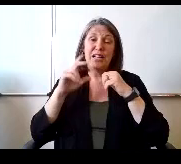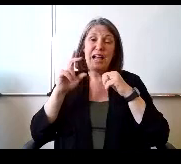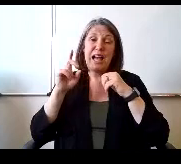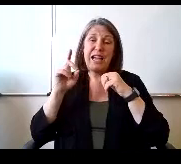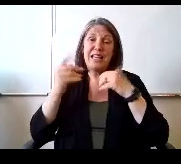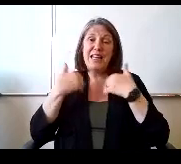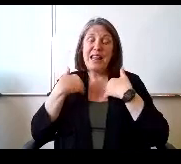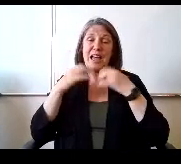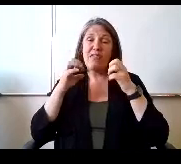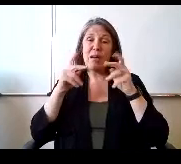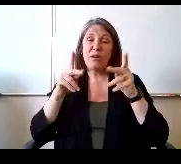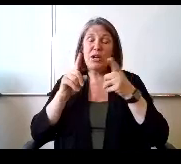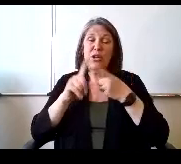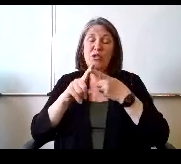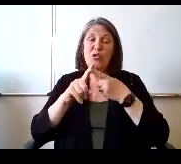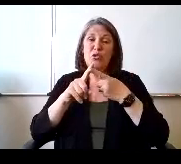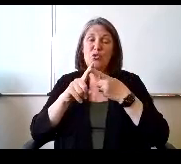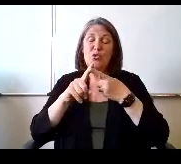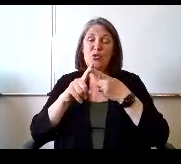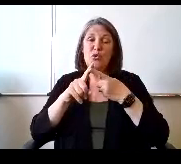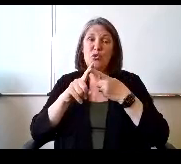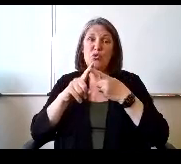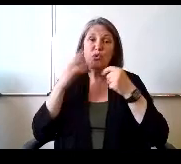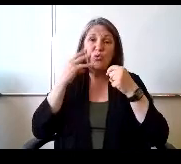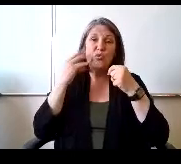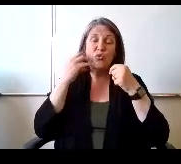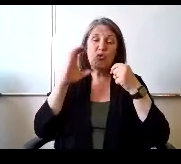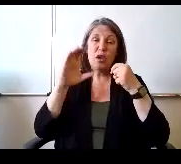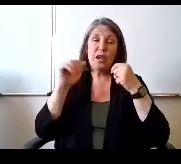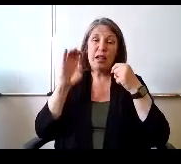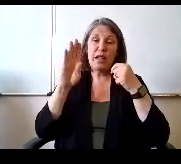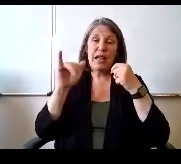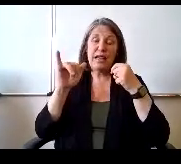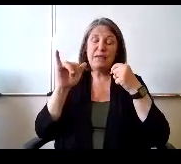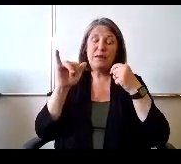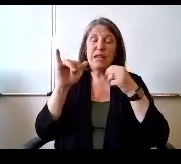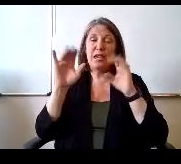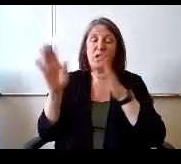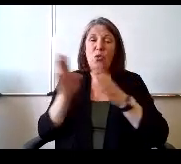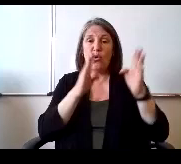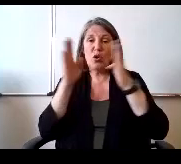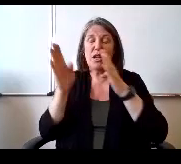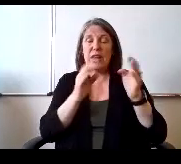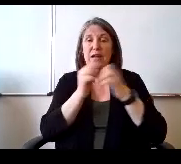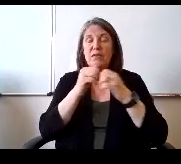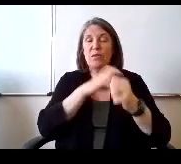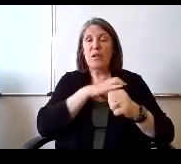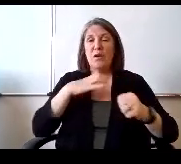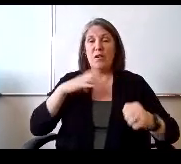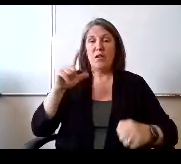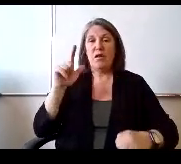to sit through a keasbey organized virtual session with Congressman Lamborn and Mr